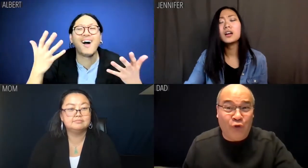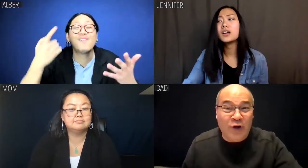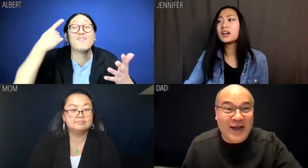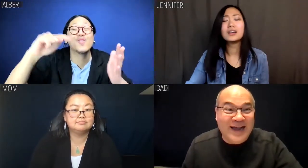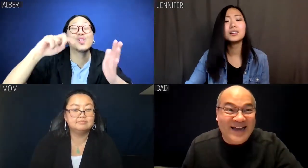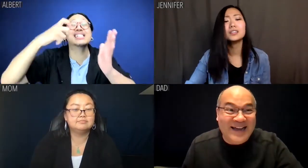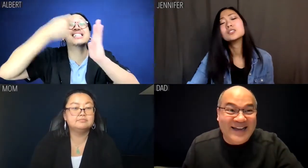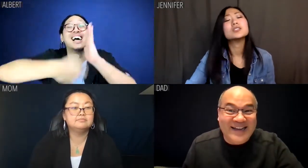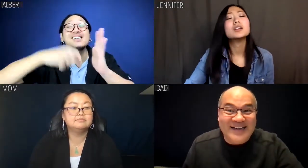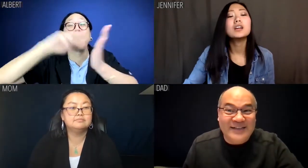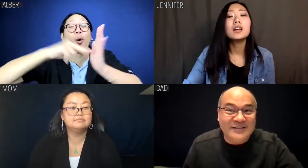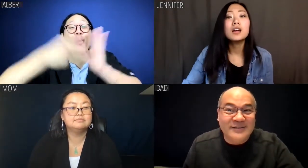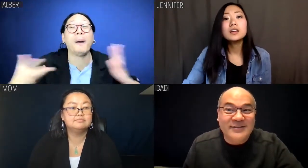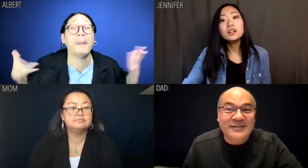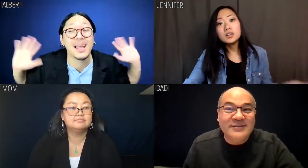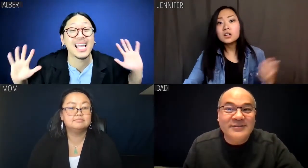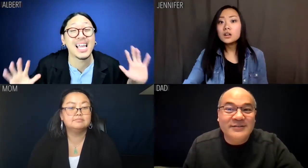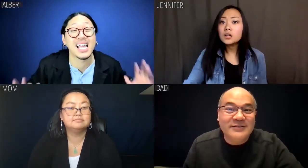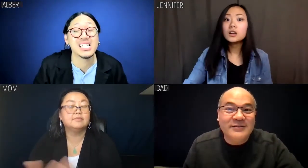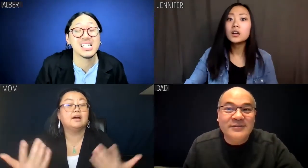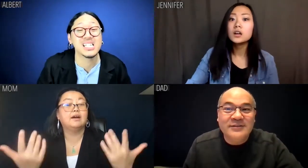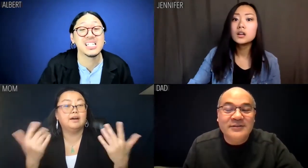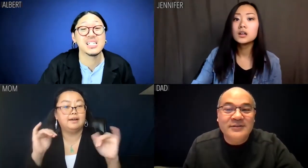Albert: That's for tax purposes!